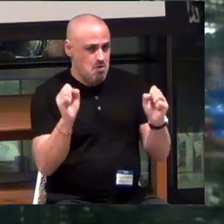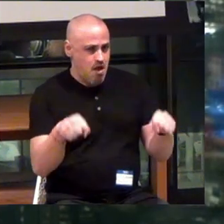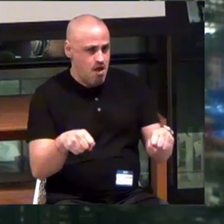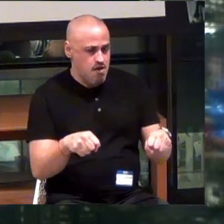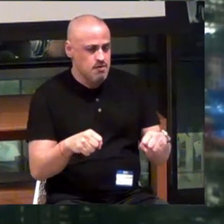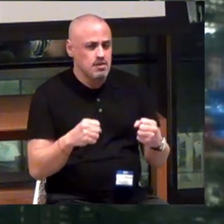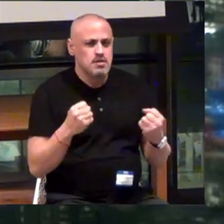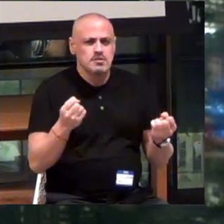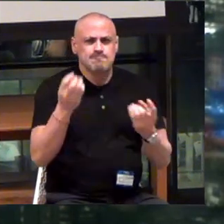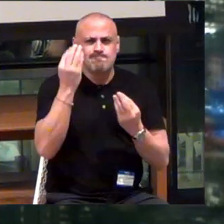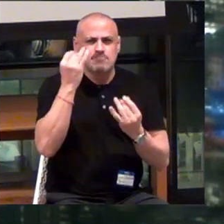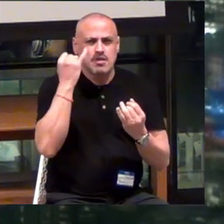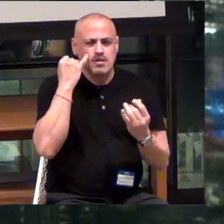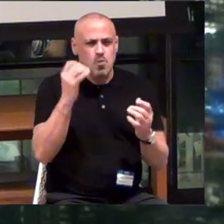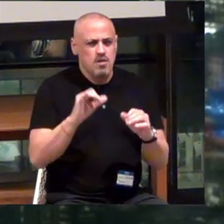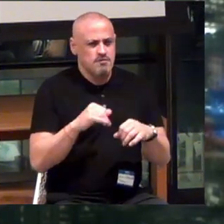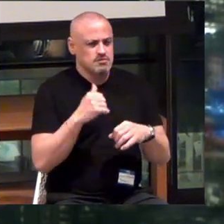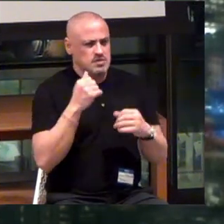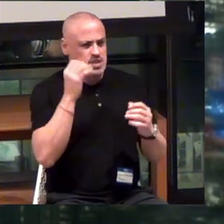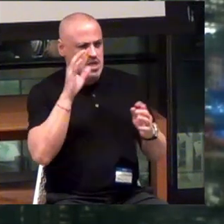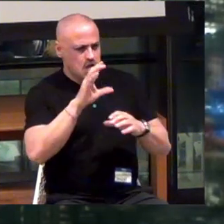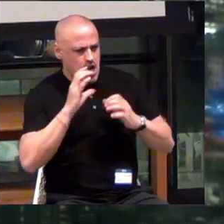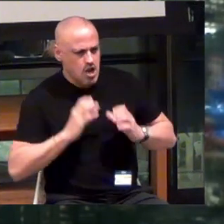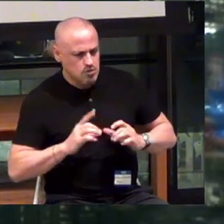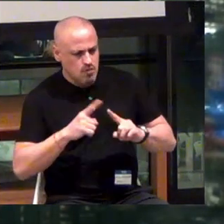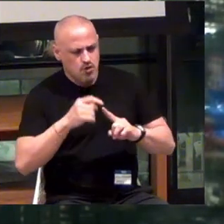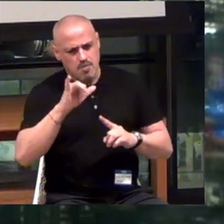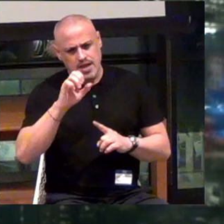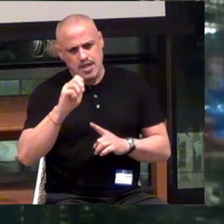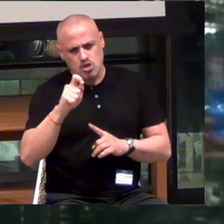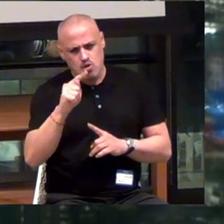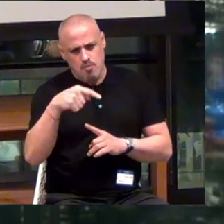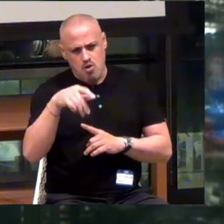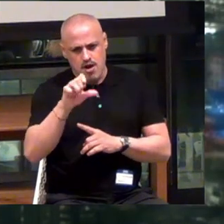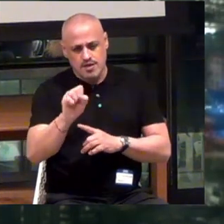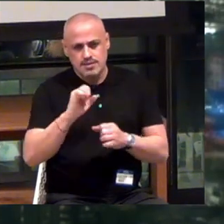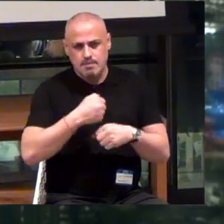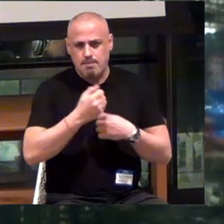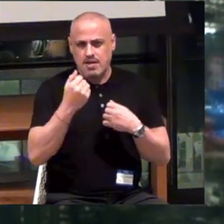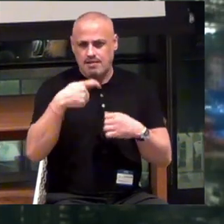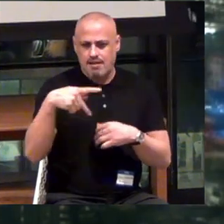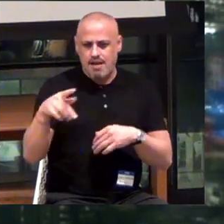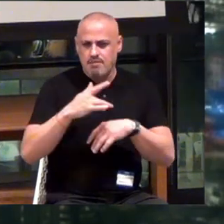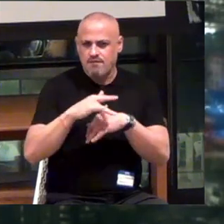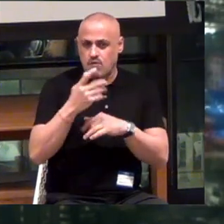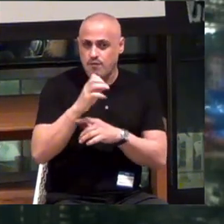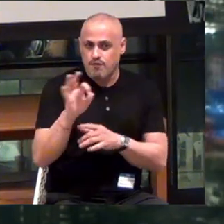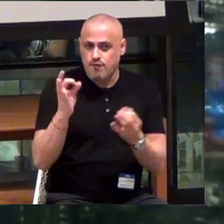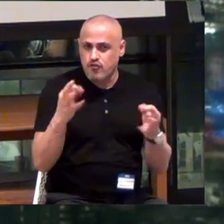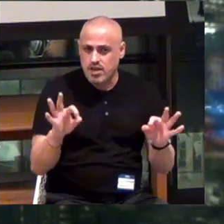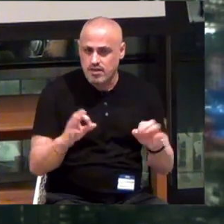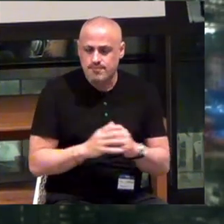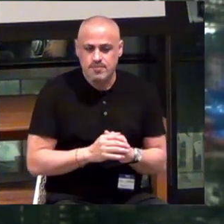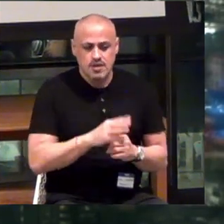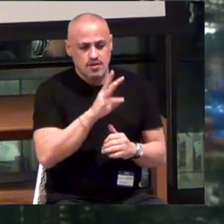What if we got enterprise customers to make the app available for free? So the WayBand app was $99.